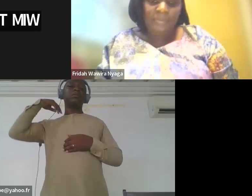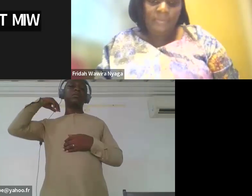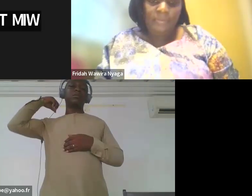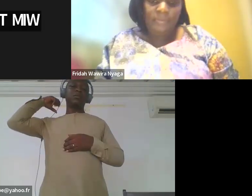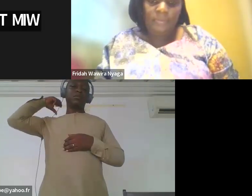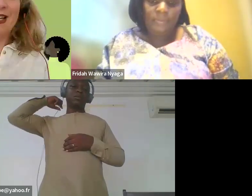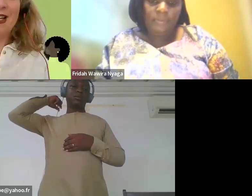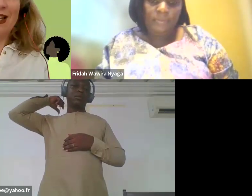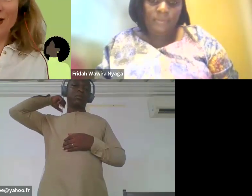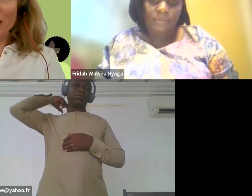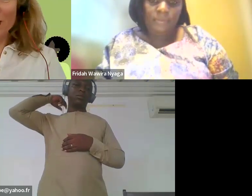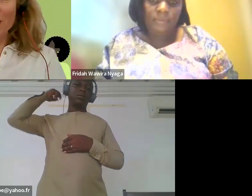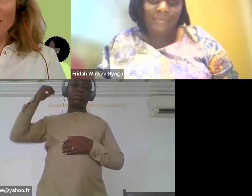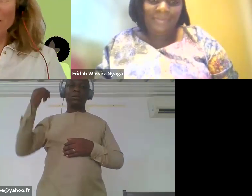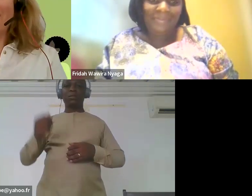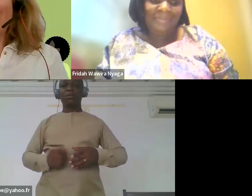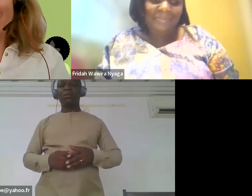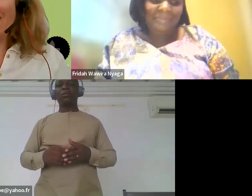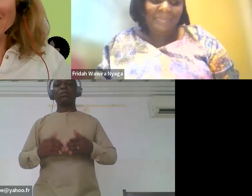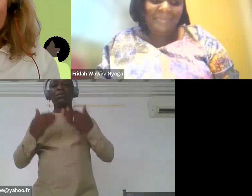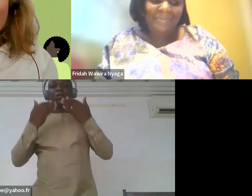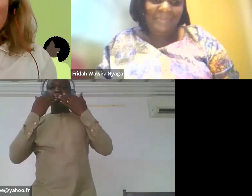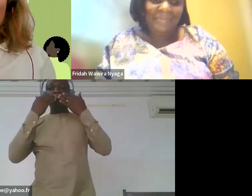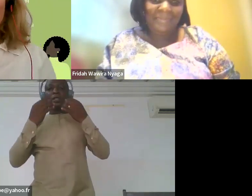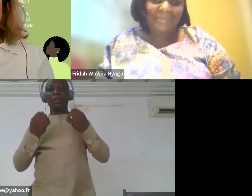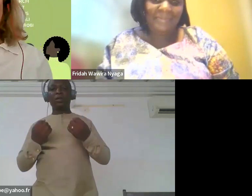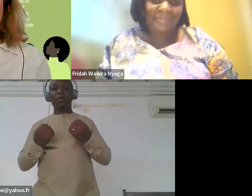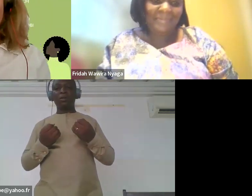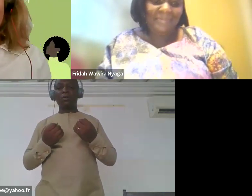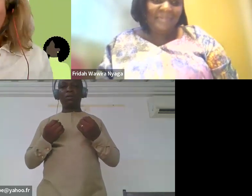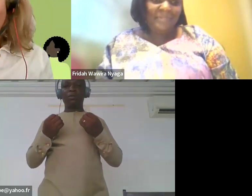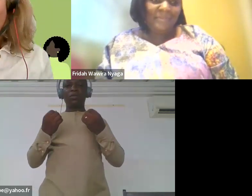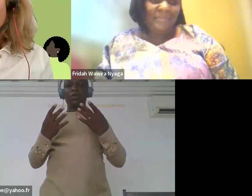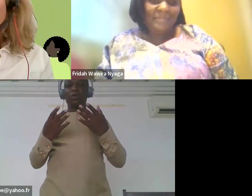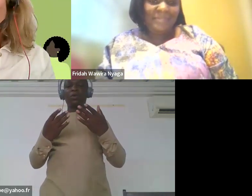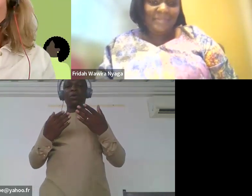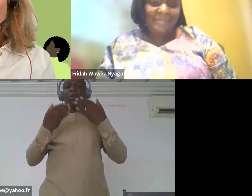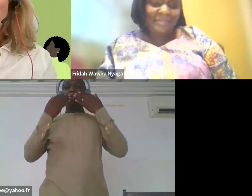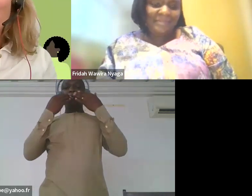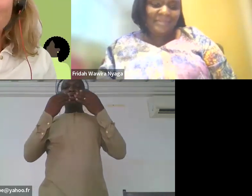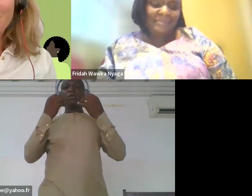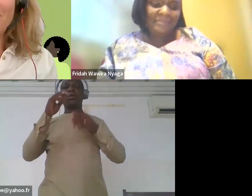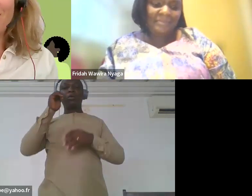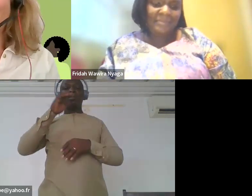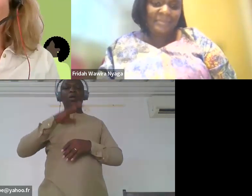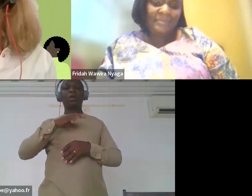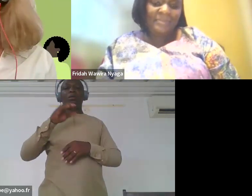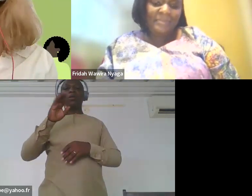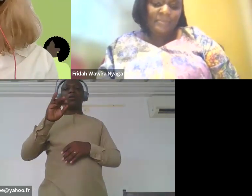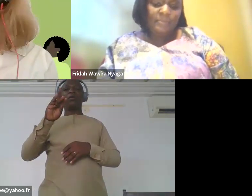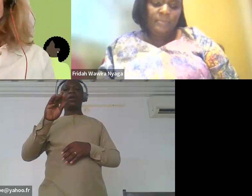Thank you so much dear Fridah for this work